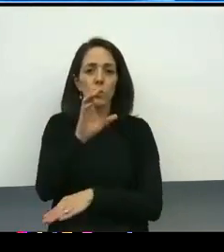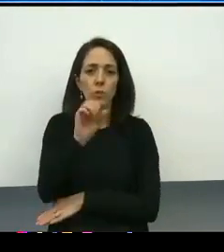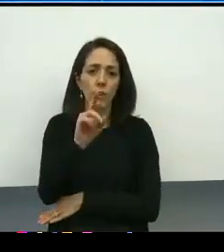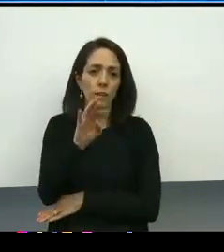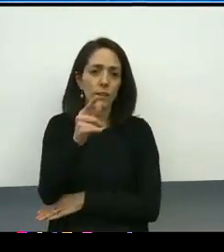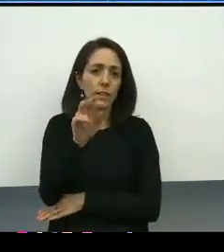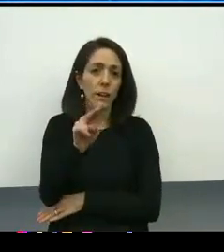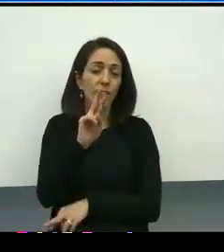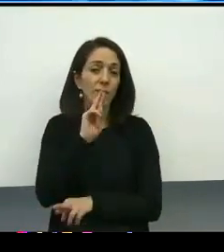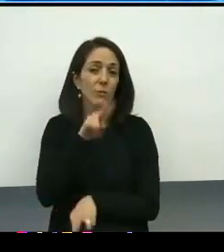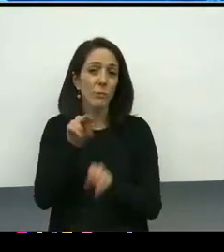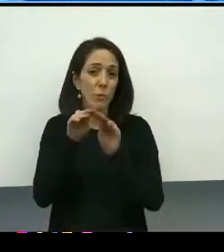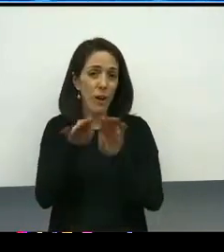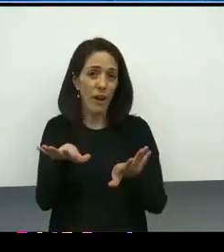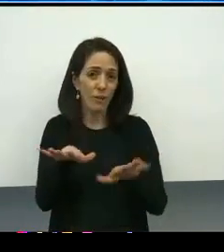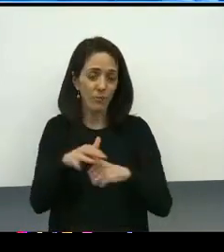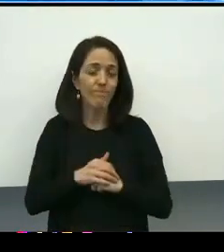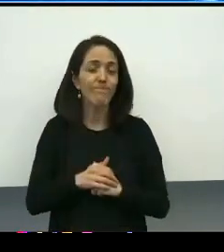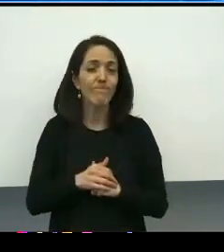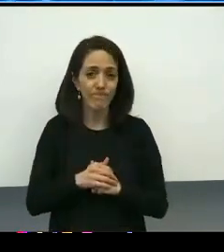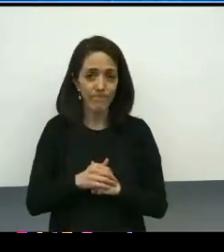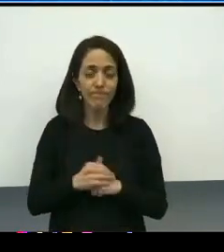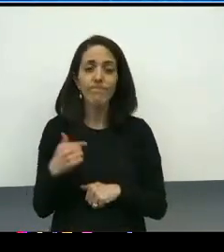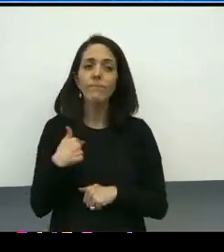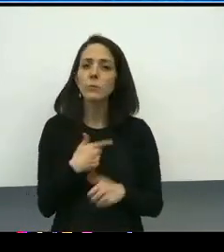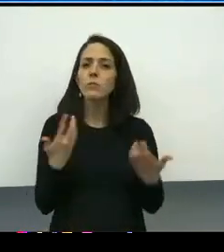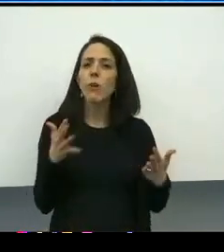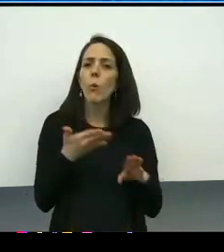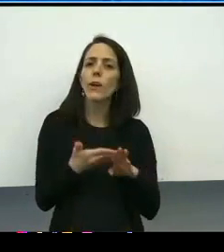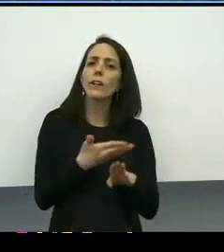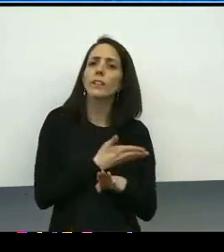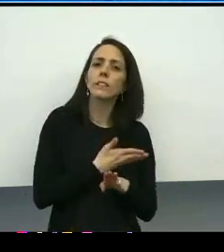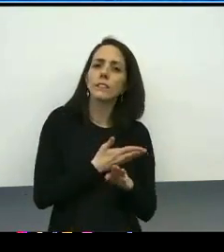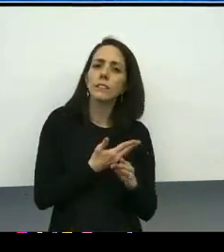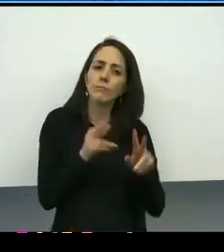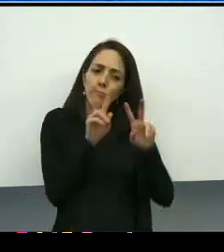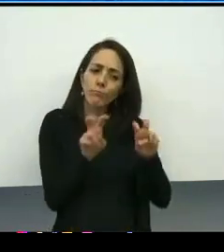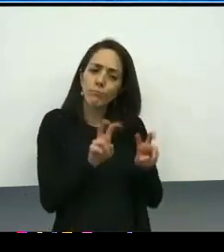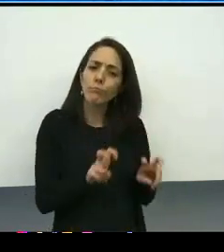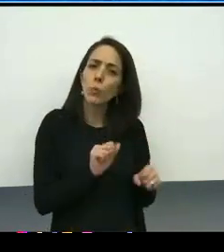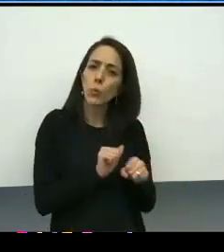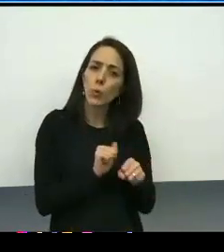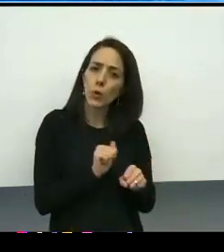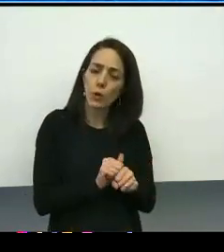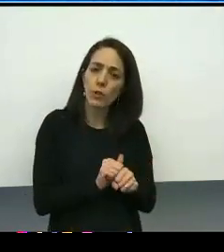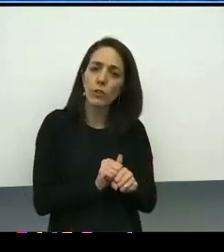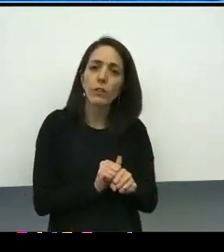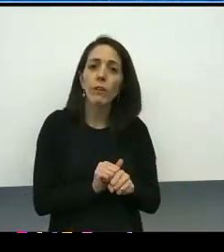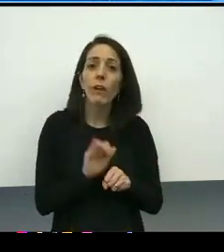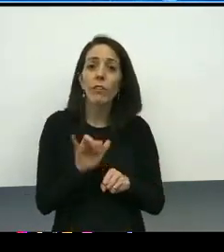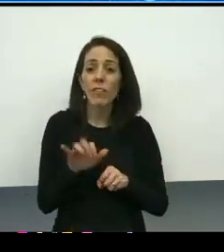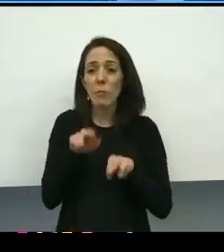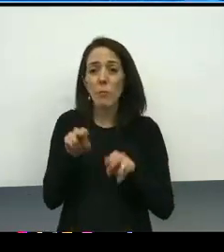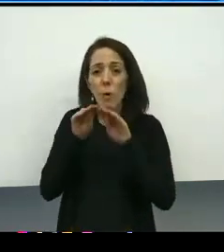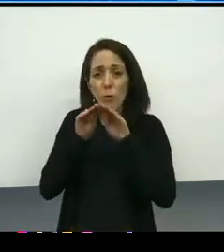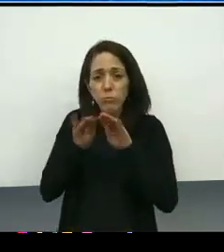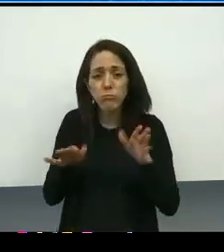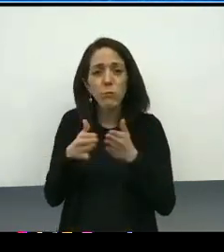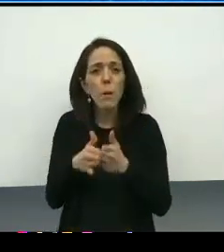and placed all those recommendations, and they were full of a report being placed publicly. There were a number of efforts that included,